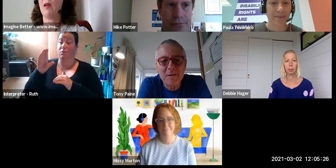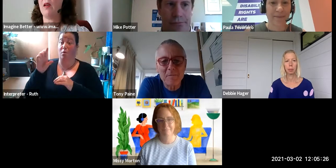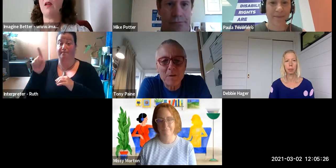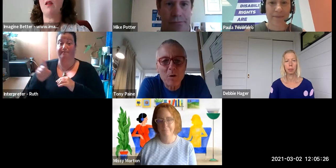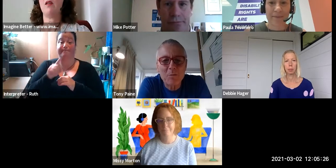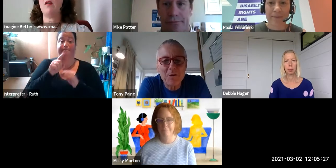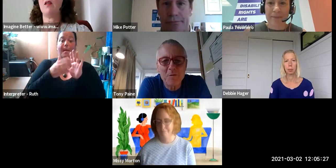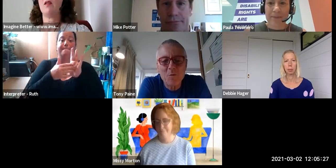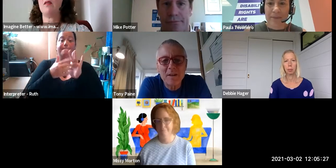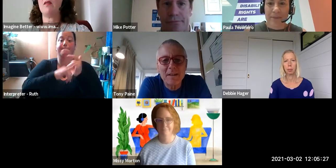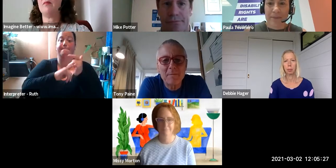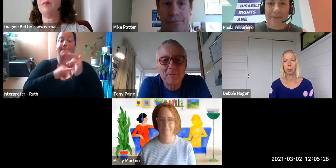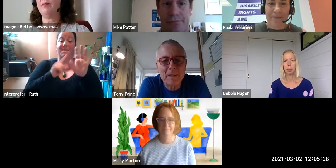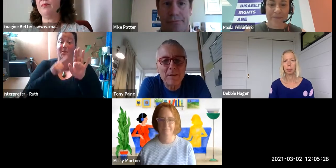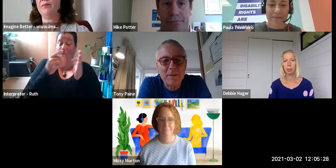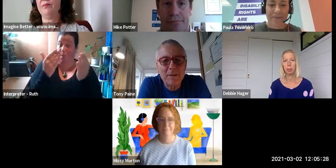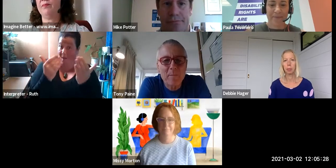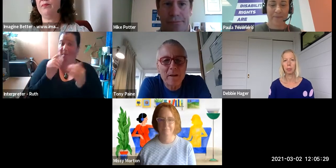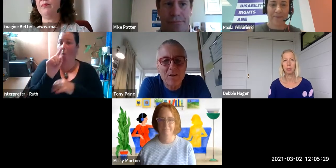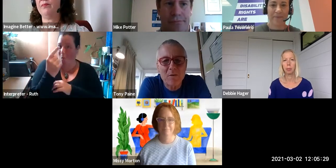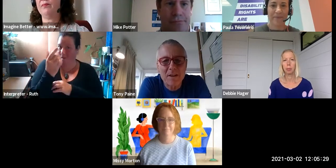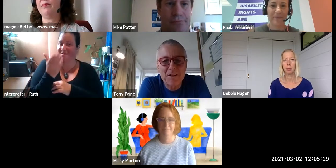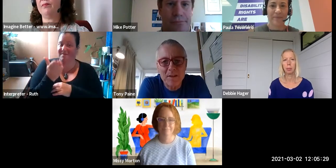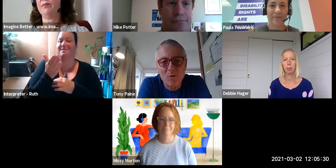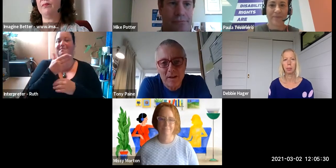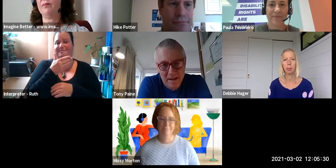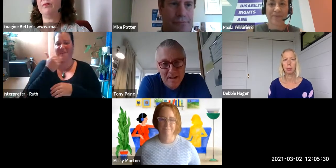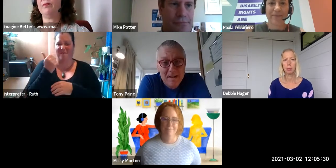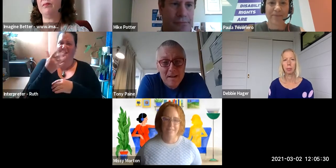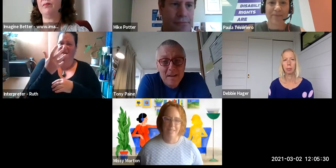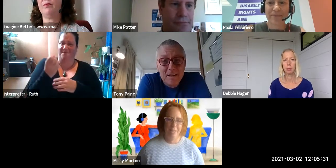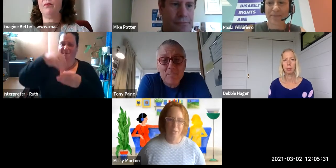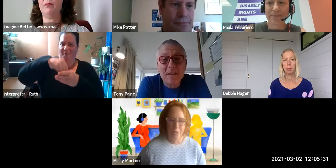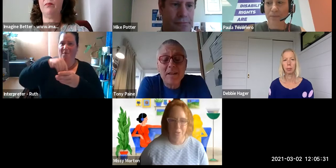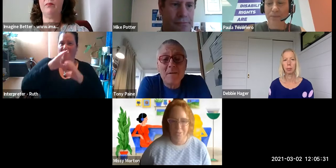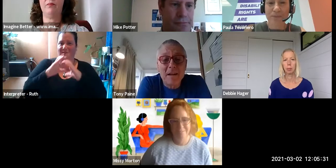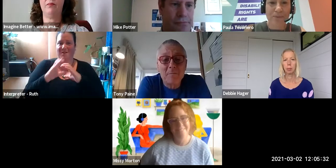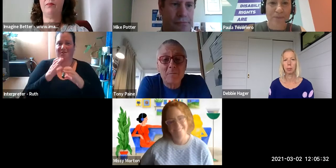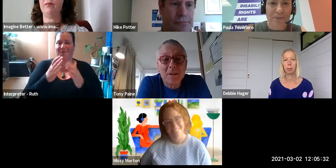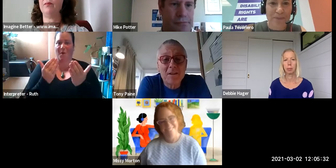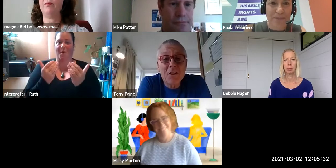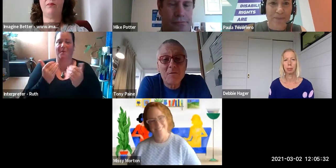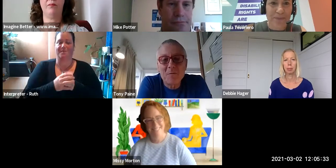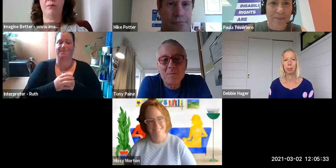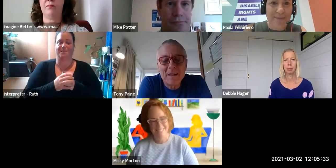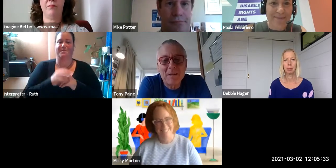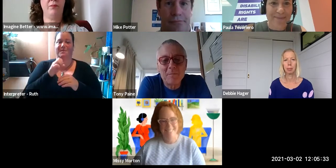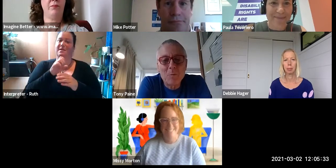Missy, welcome to you from Auckland. Lovely to have you as part of this conversation. Missy Morton disability scholar from Auckland University...